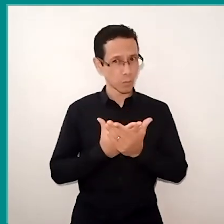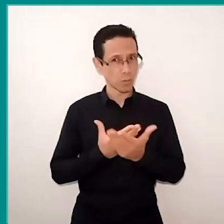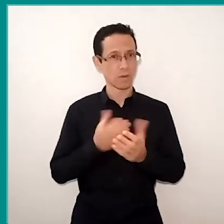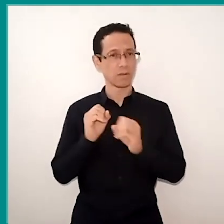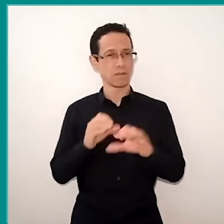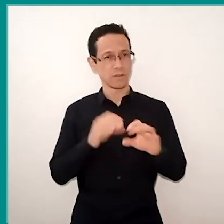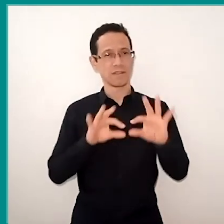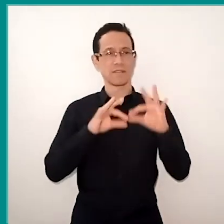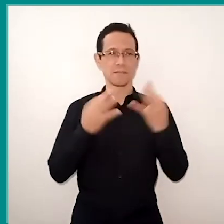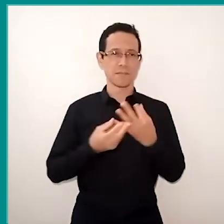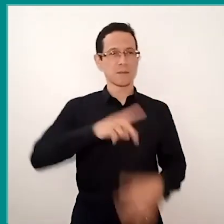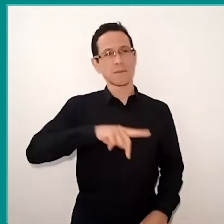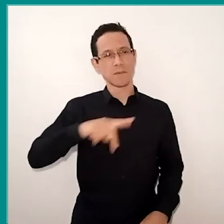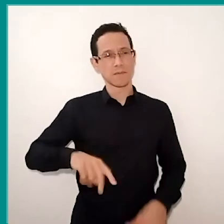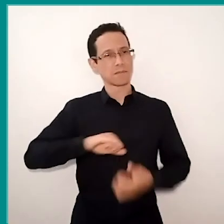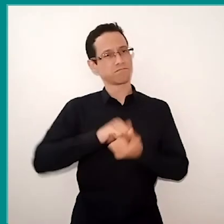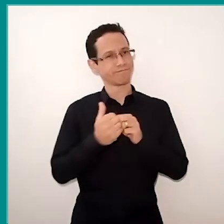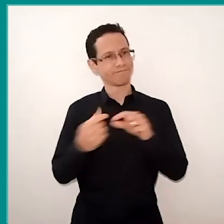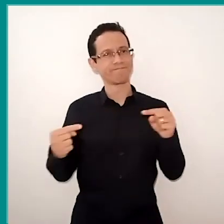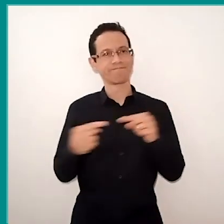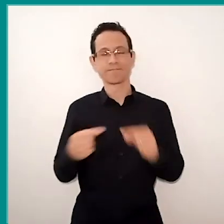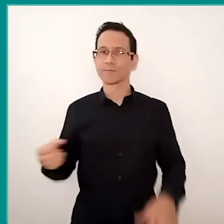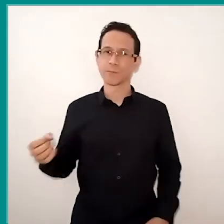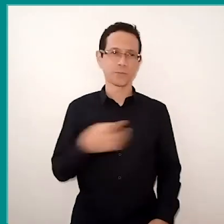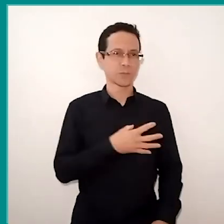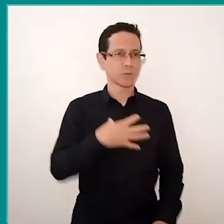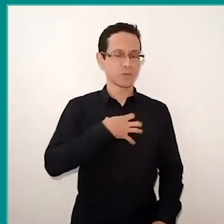are needing to adapt to this new way of teaching and learning.